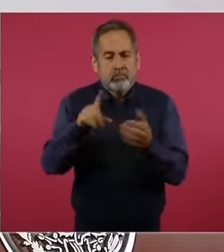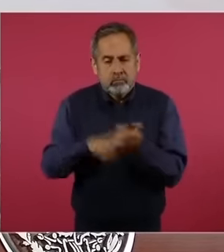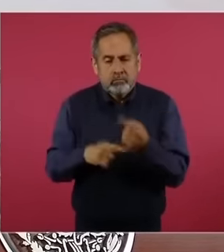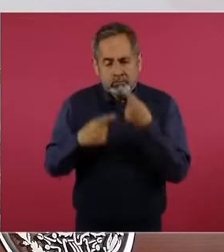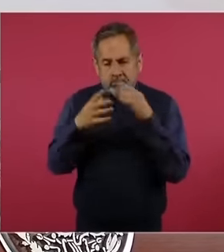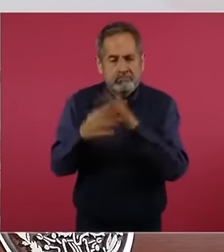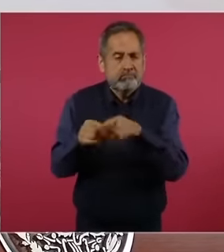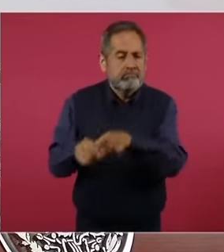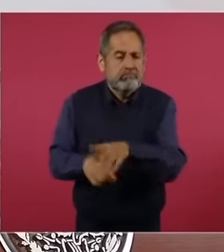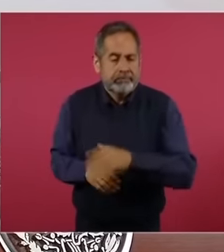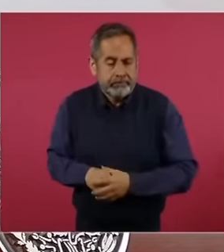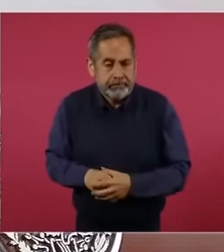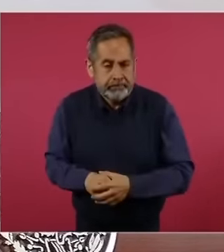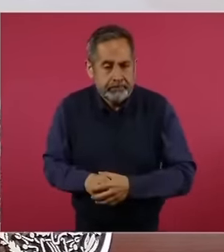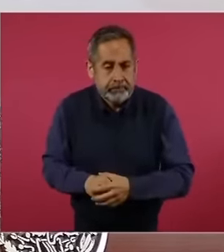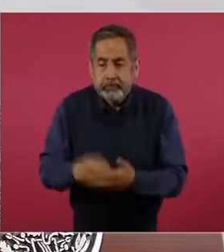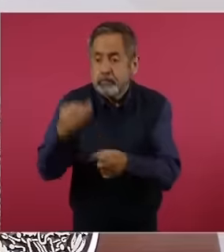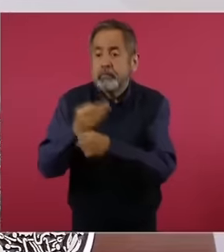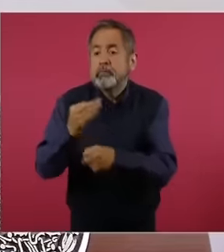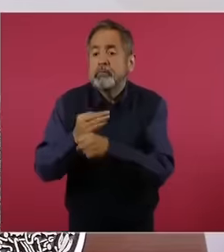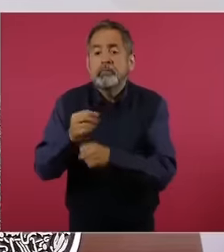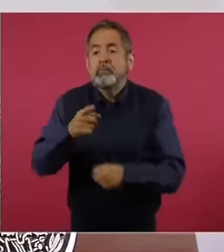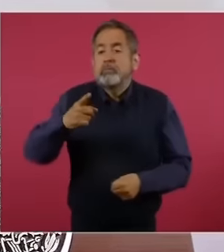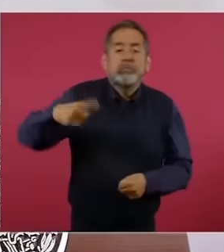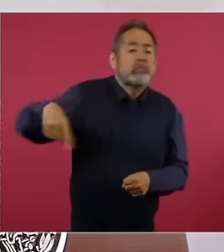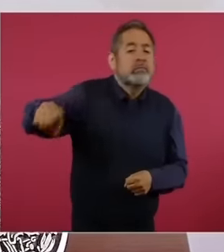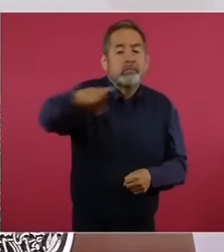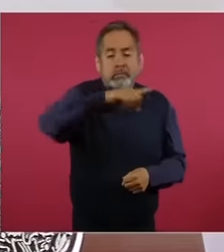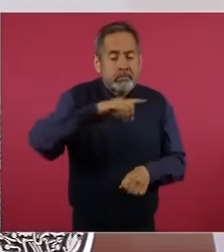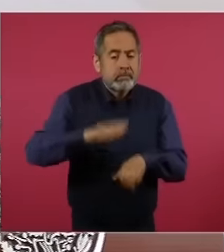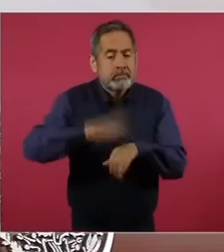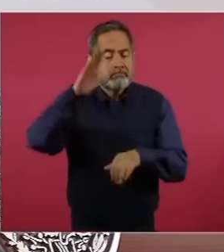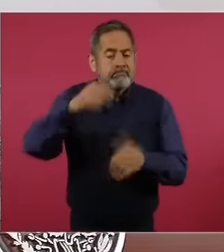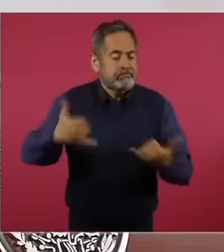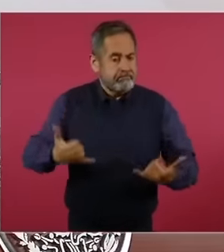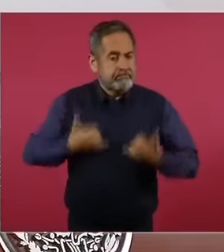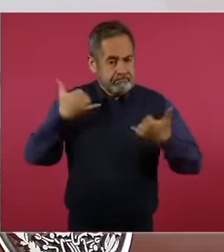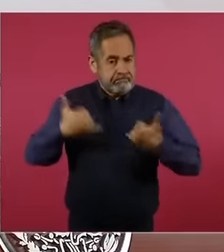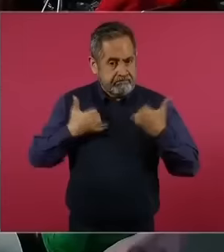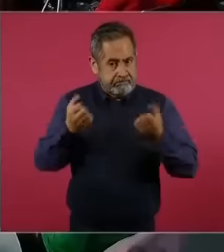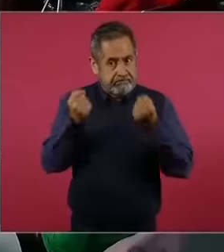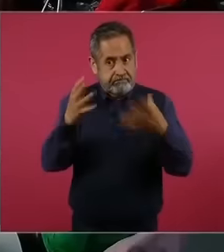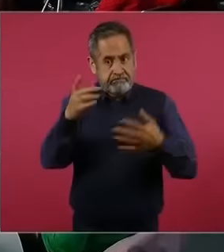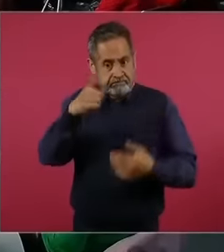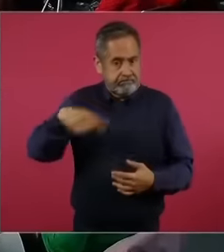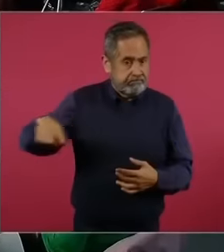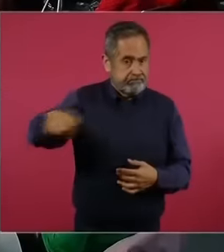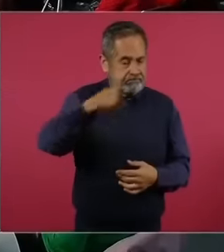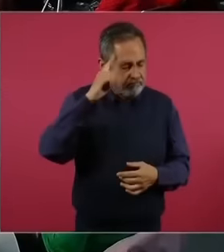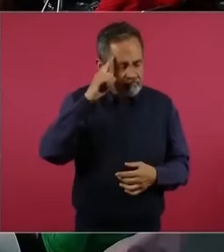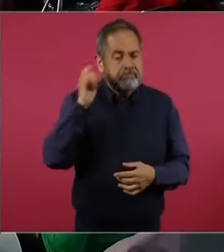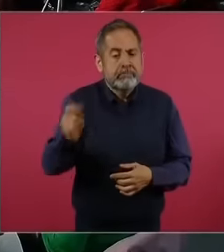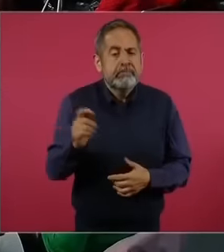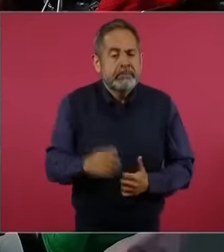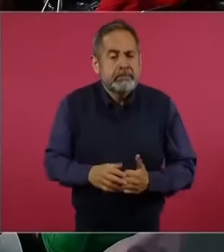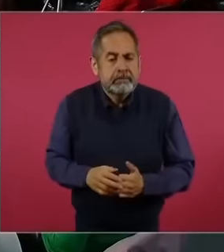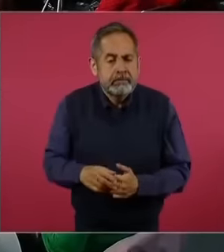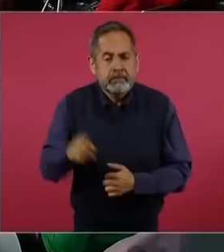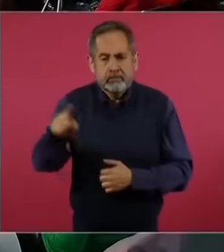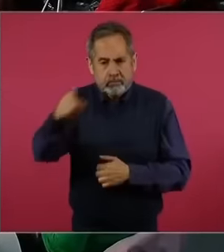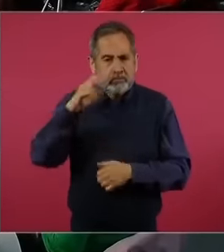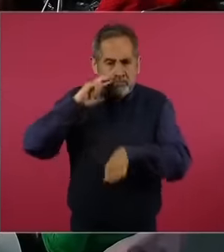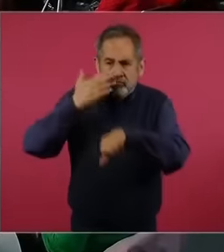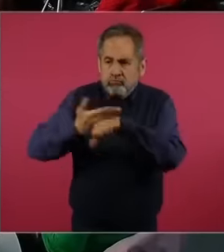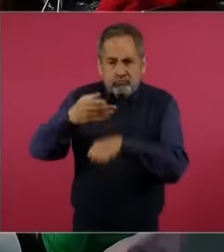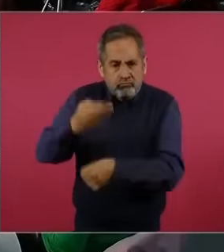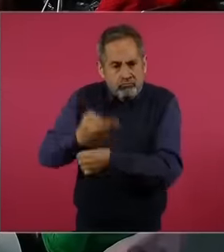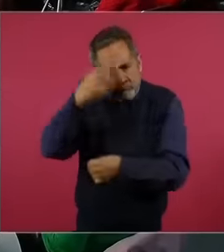of great responsibility, there is a